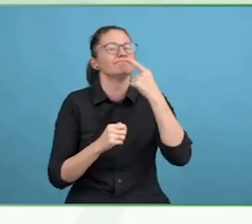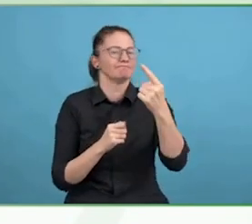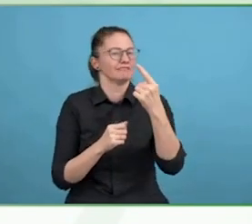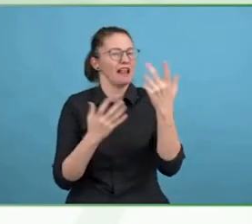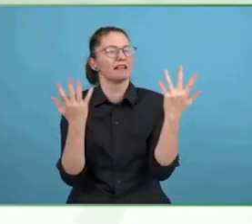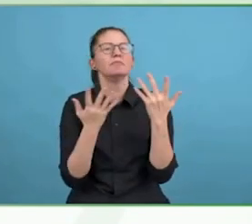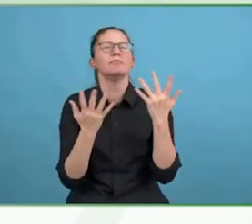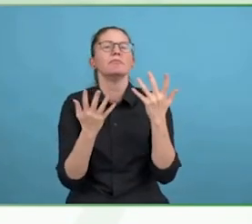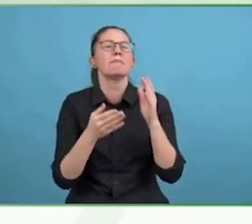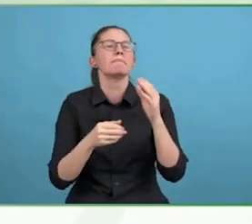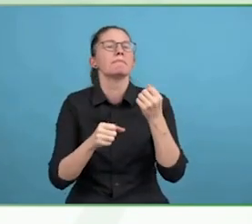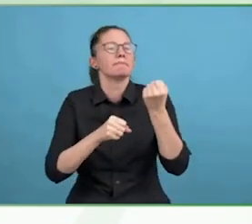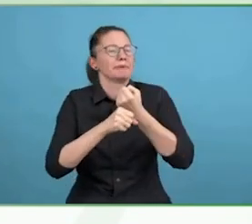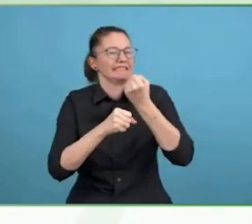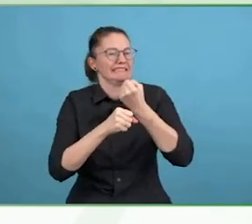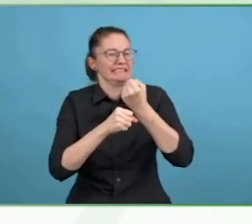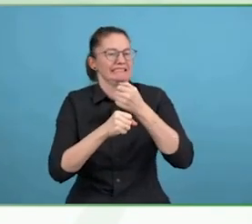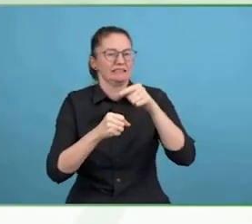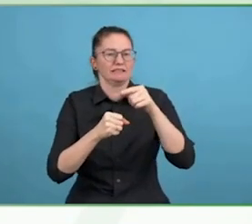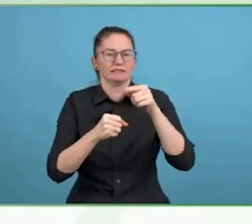action. Why use my voice? I am not afraid to.